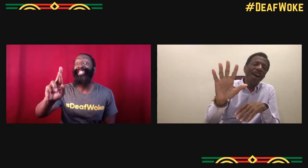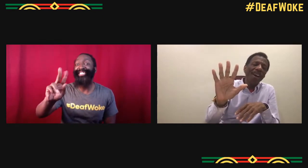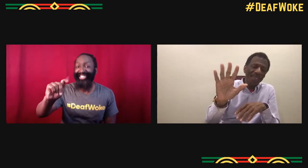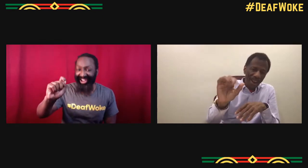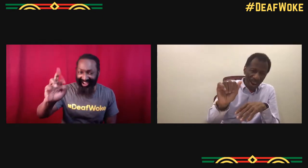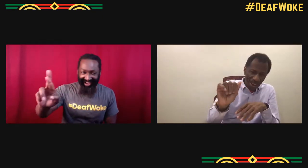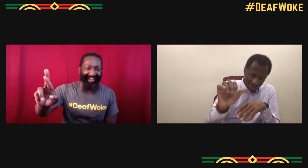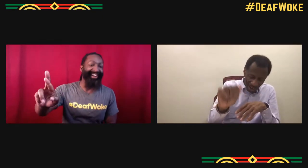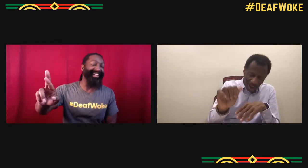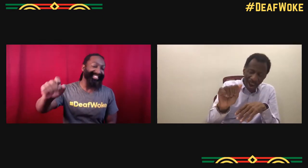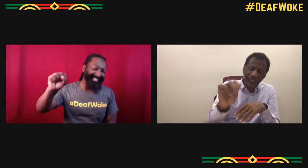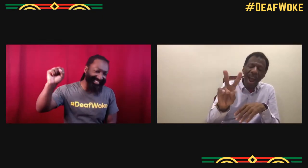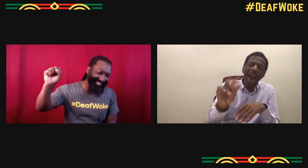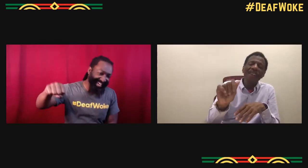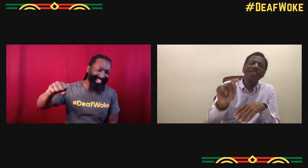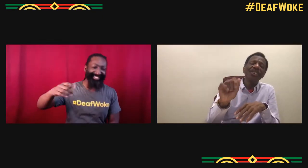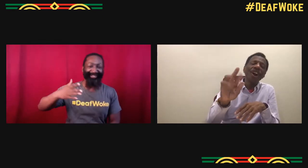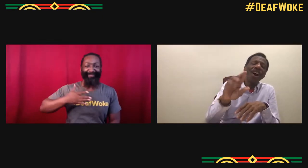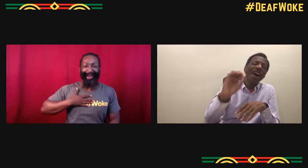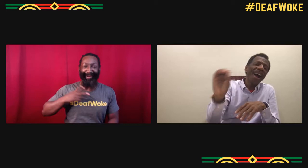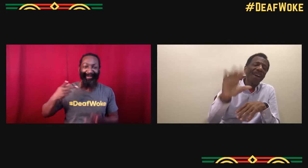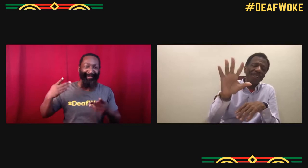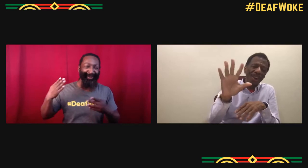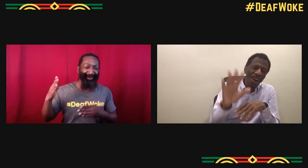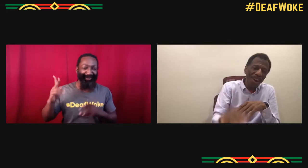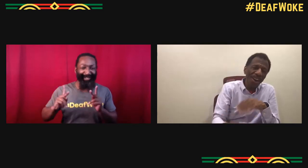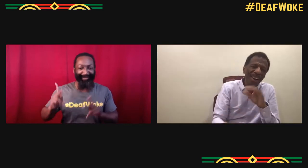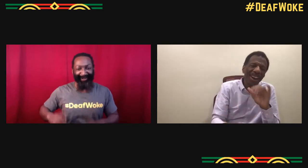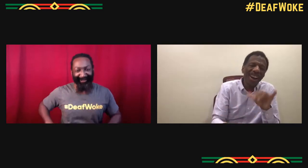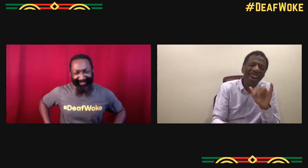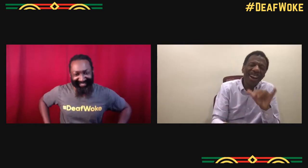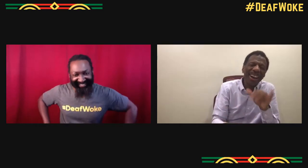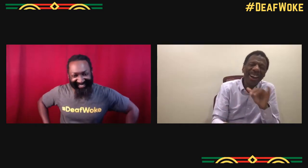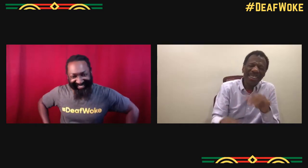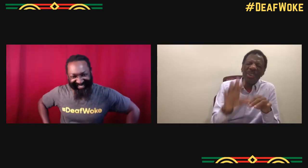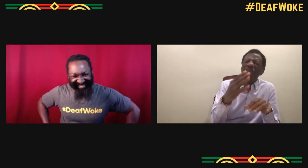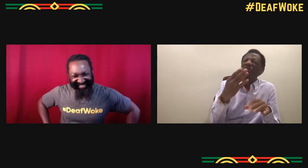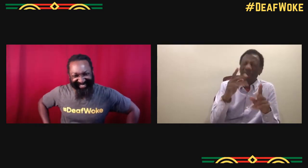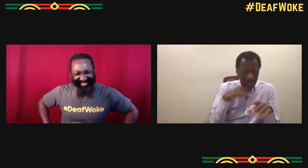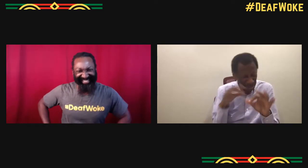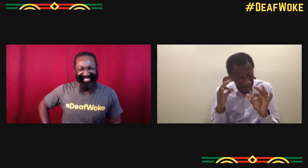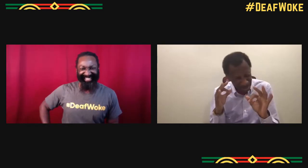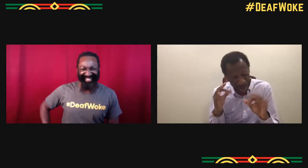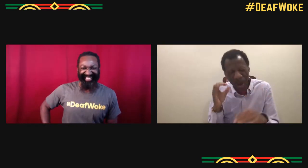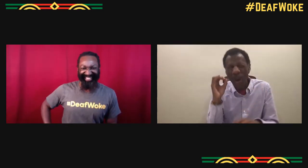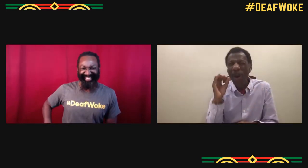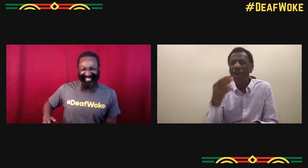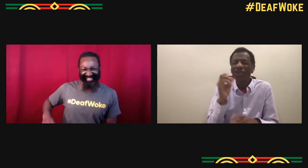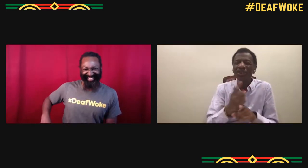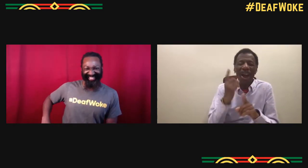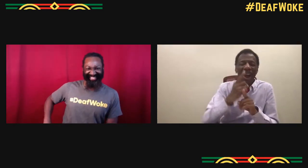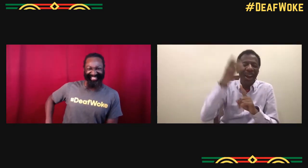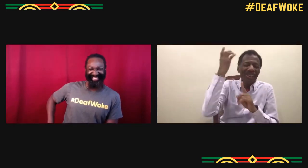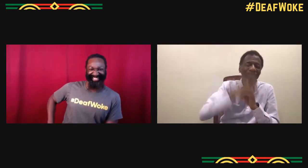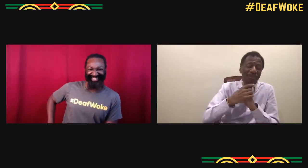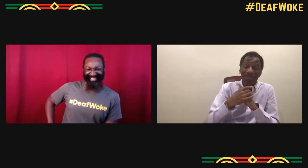"Avatar," "Avatar." Yes. Okay, yeah, not blue people. Oh, I can tell, that's fine.